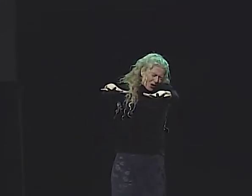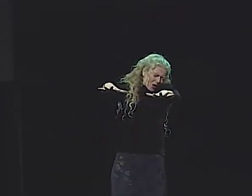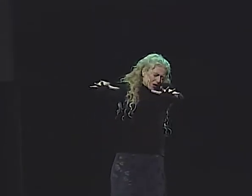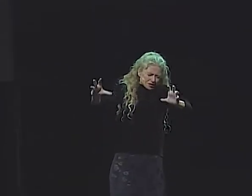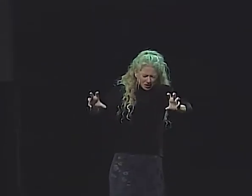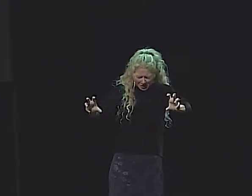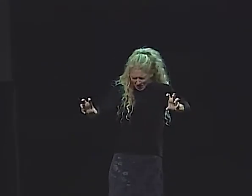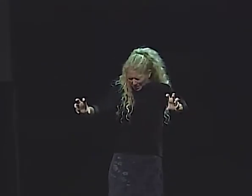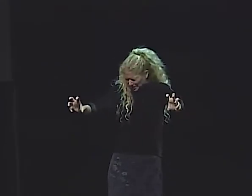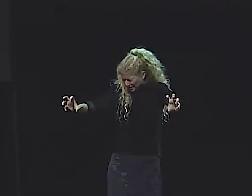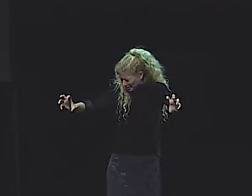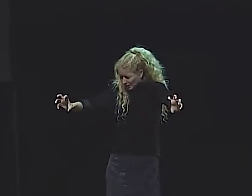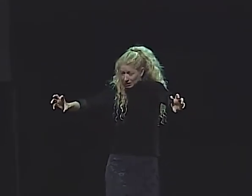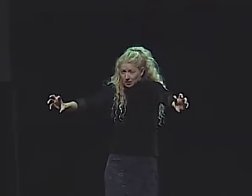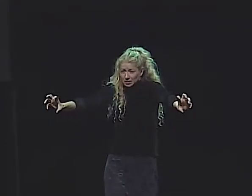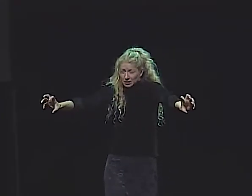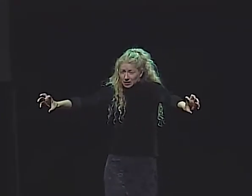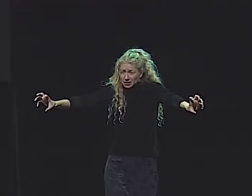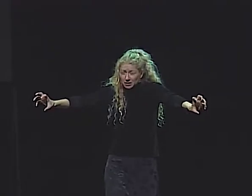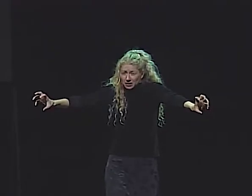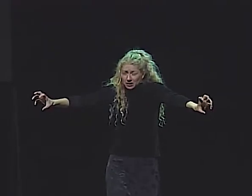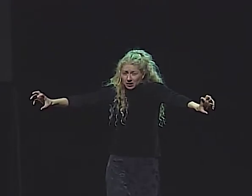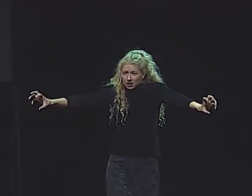ANOTHER WHITE, BLINDING LIGHT MET HER.